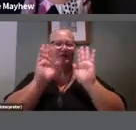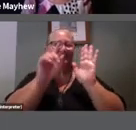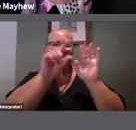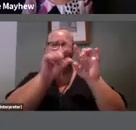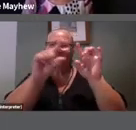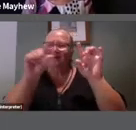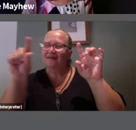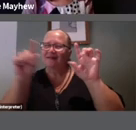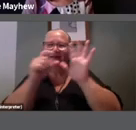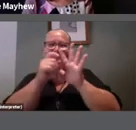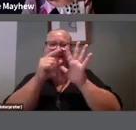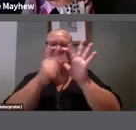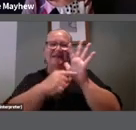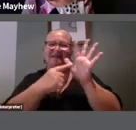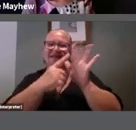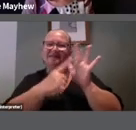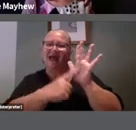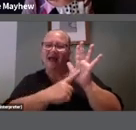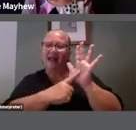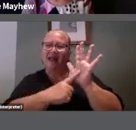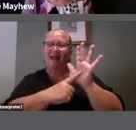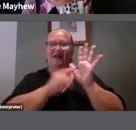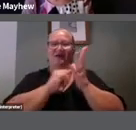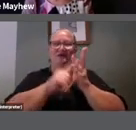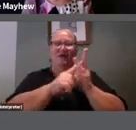So notice next to each of the artworks there are little